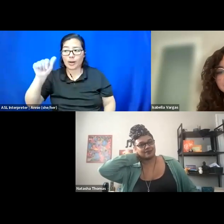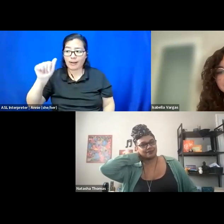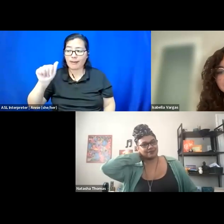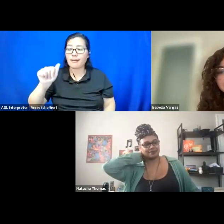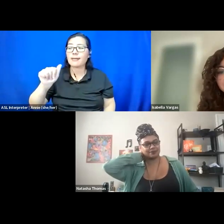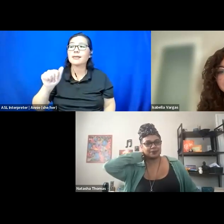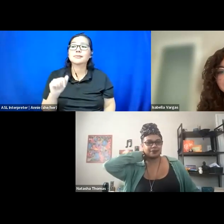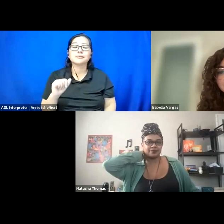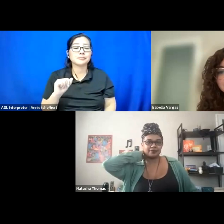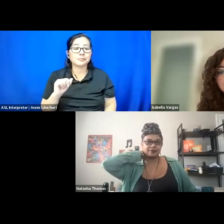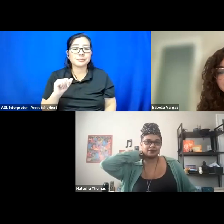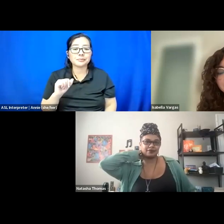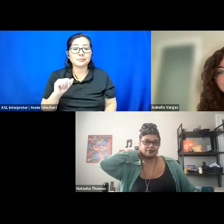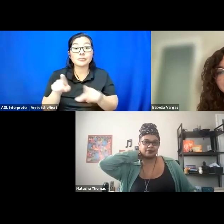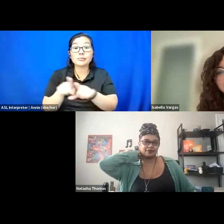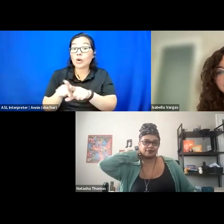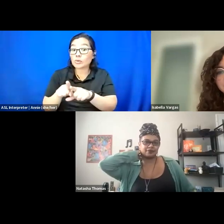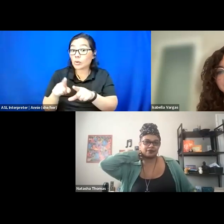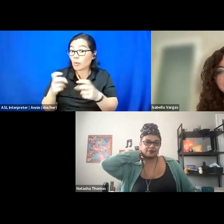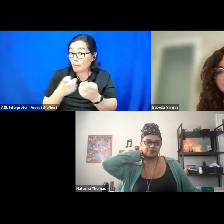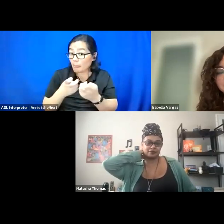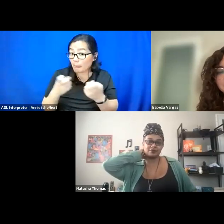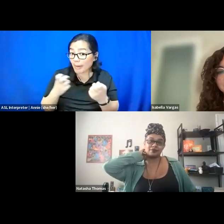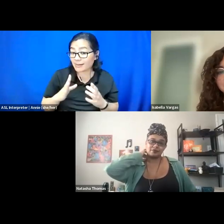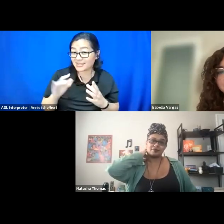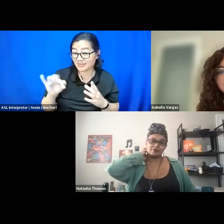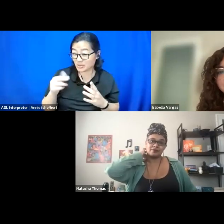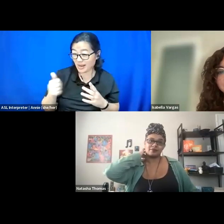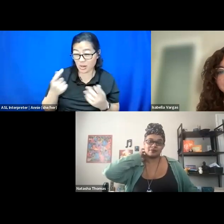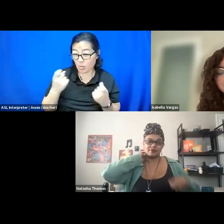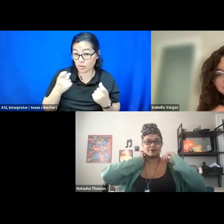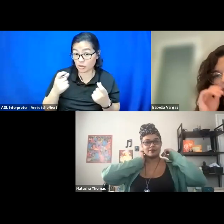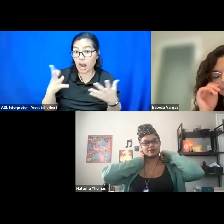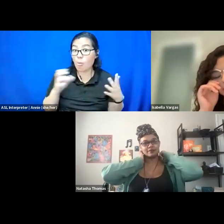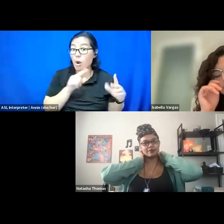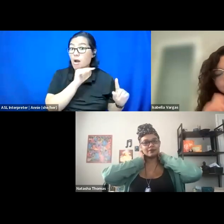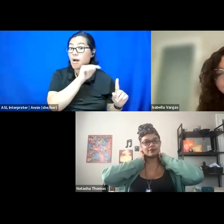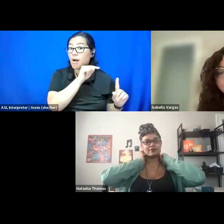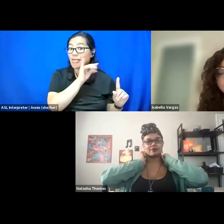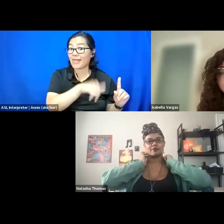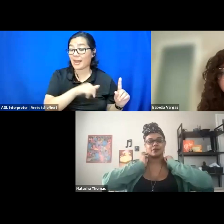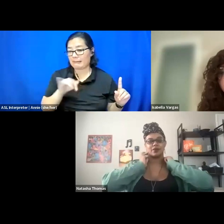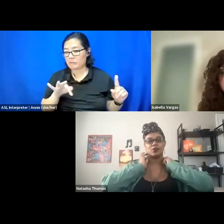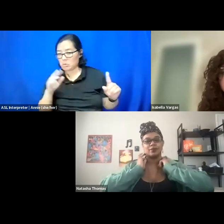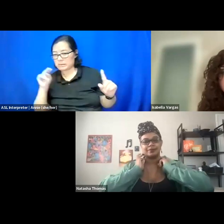Also to the panelists, if there are questions in here that you're like, "I want to go to that one," if you have access to it, just let me know.